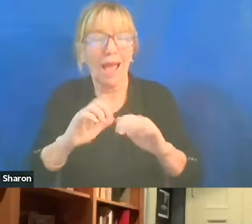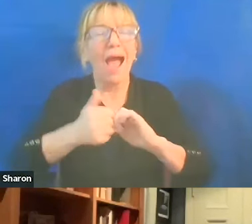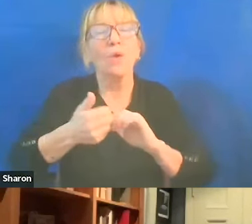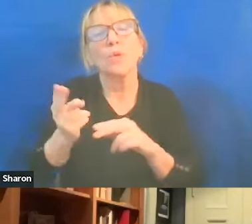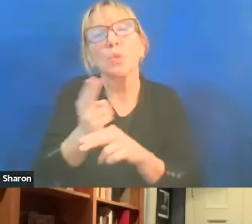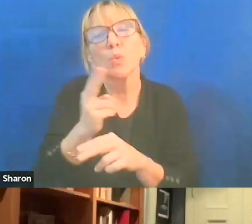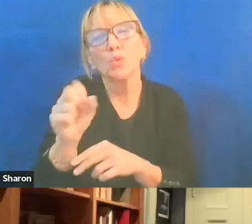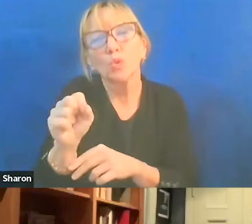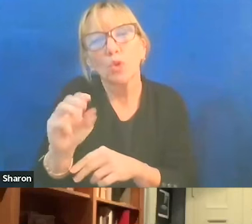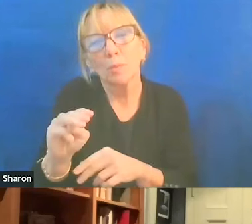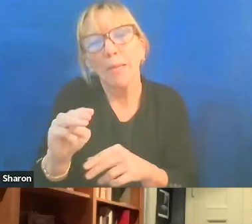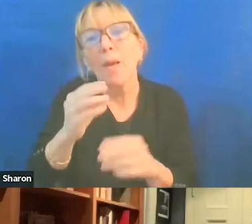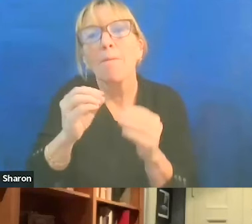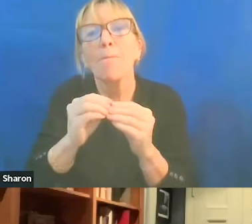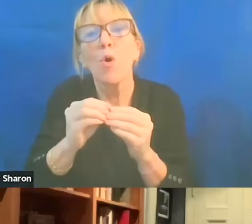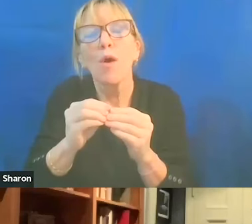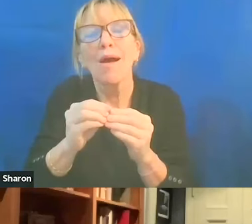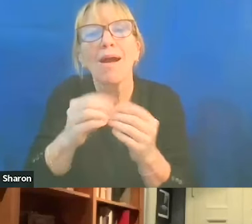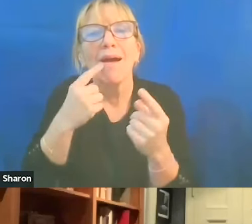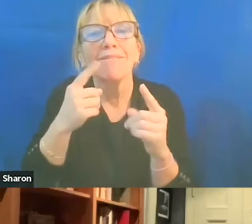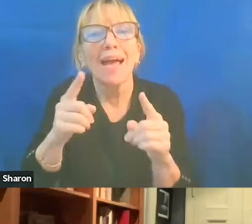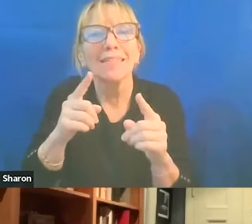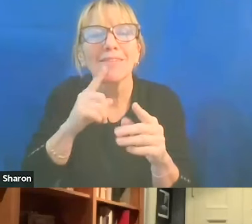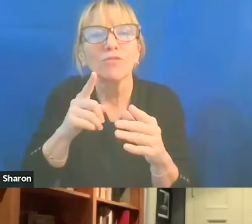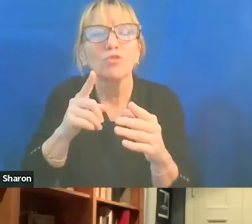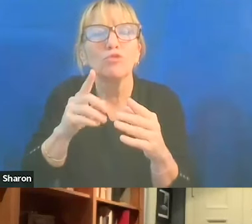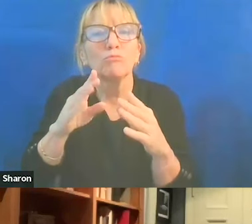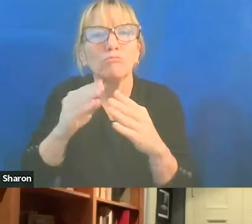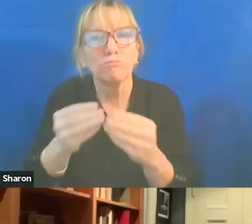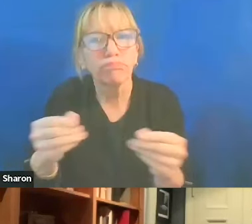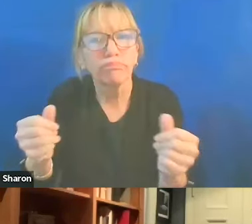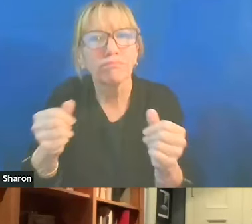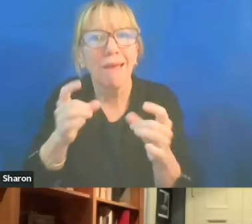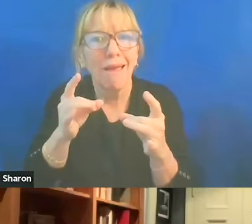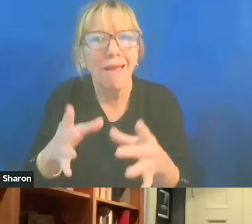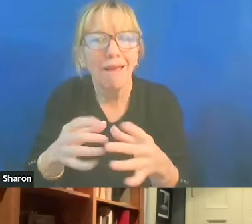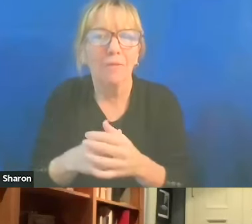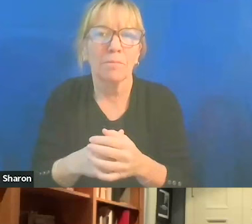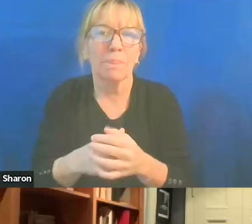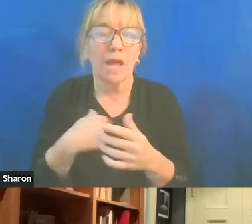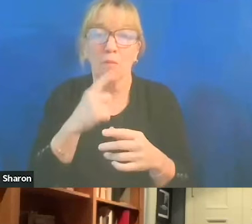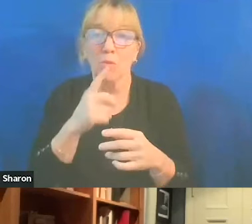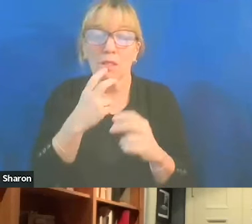more effectively against hate? I mean, to me, I'm sort of aghast that,